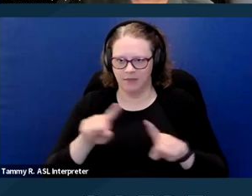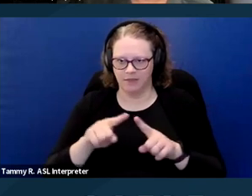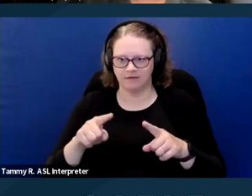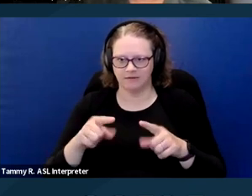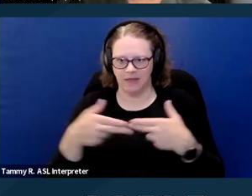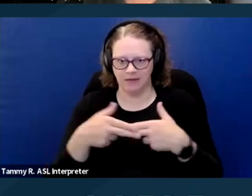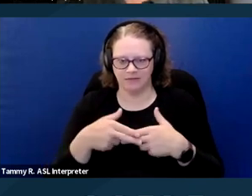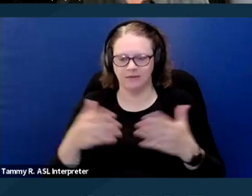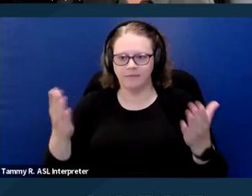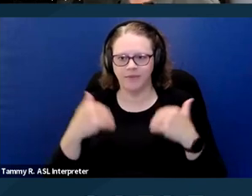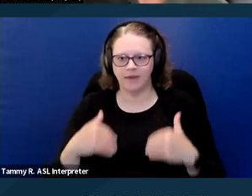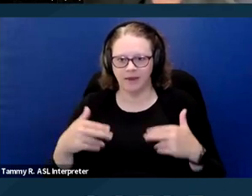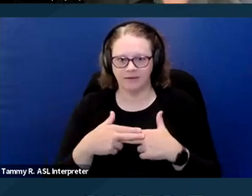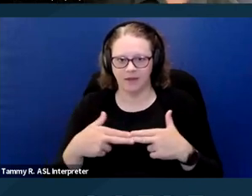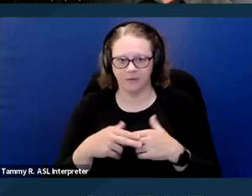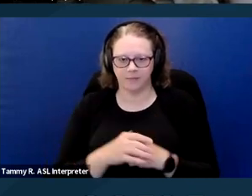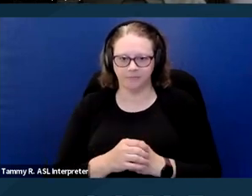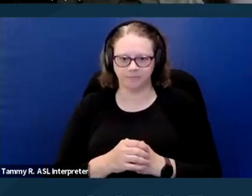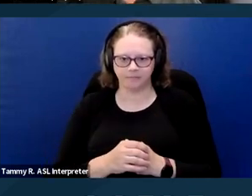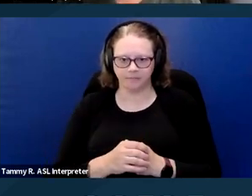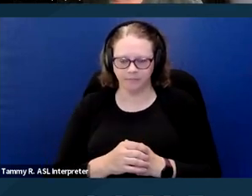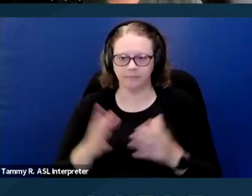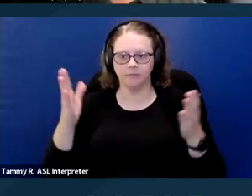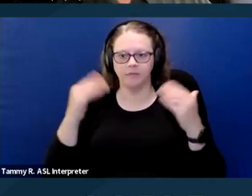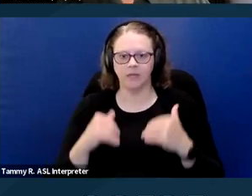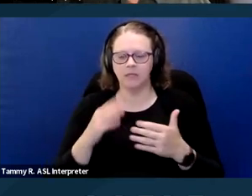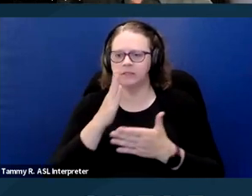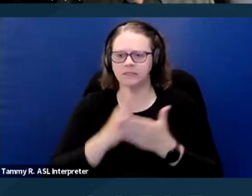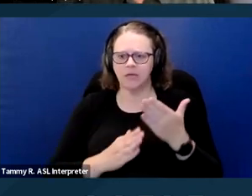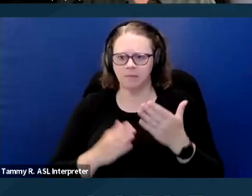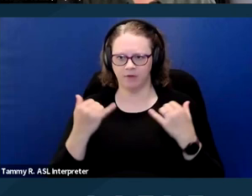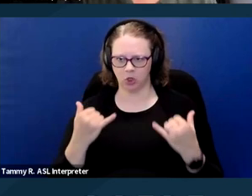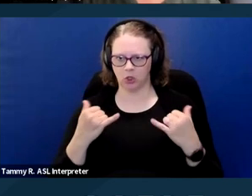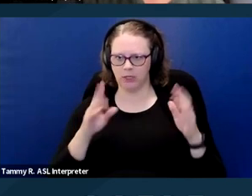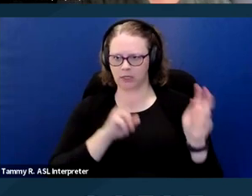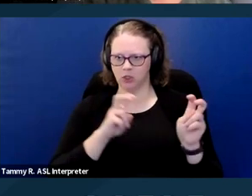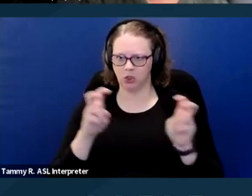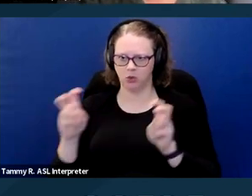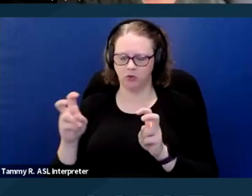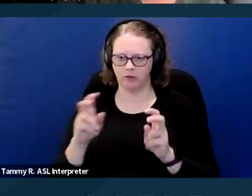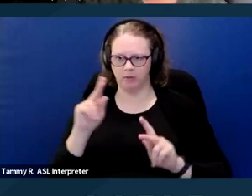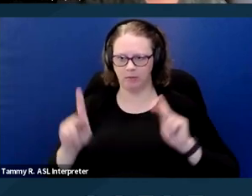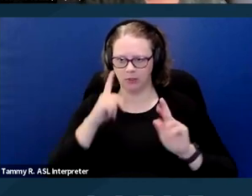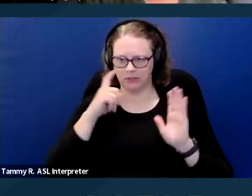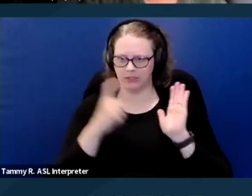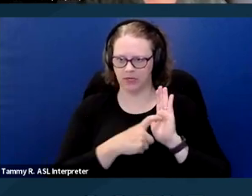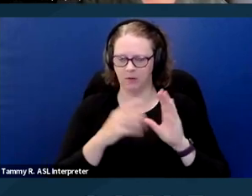Next slide please. So moving on to some of the current issues that people are seeing, some more challenging issues.